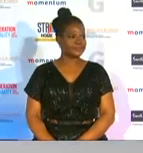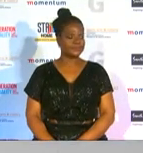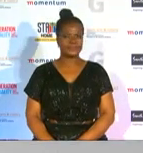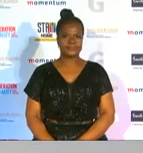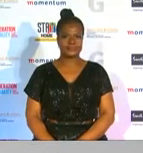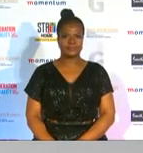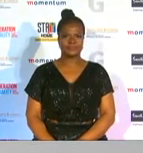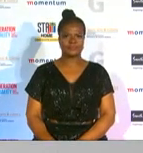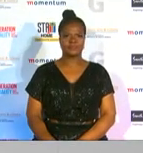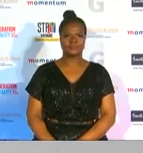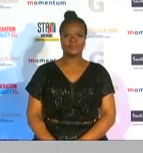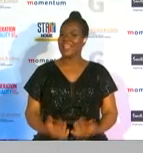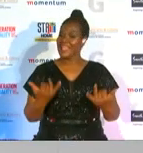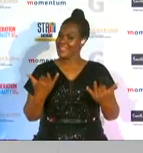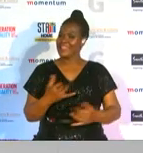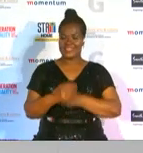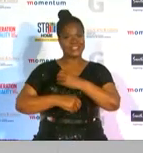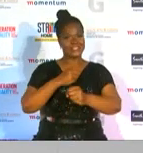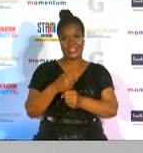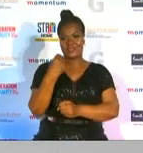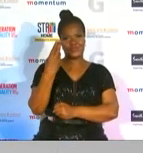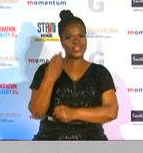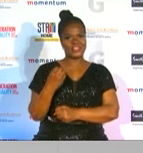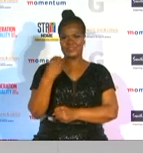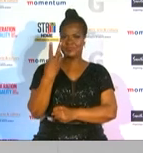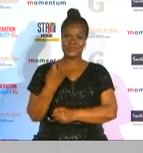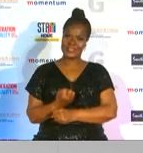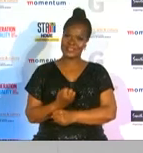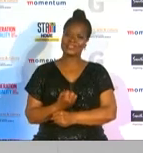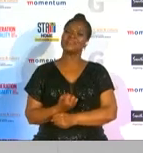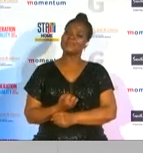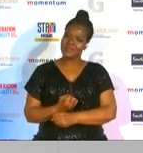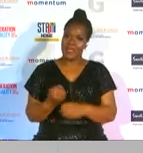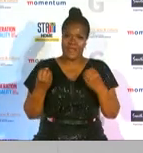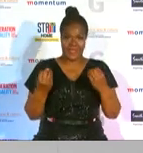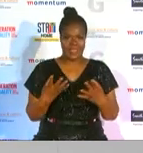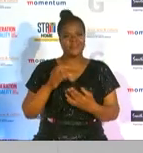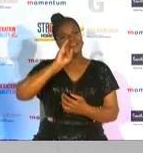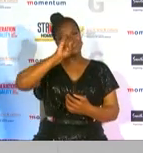and for the year 2020 we crown joe prince as the woman and social media to